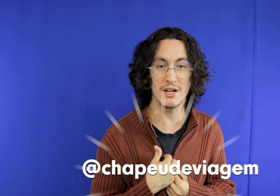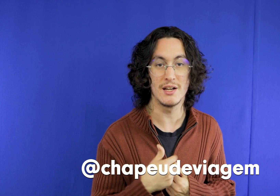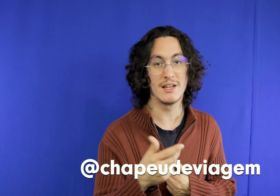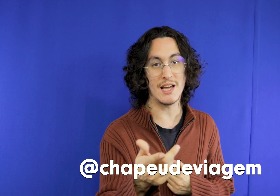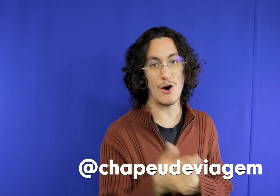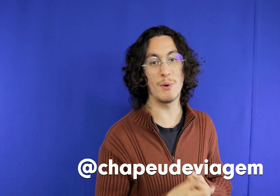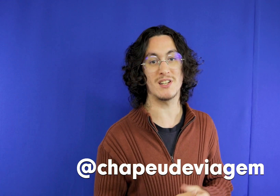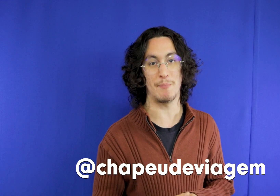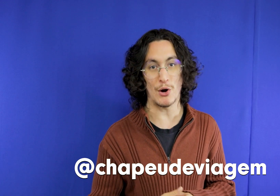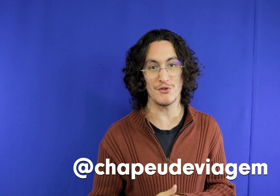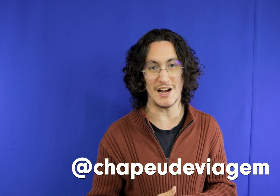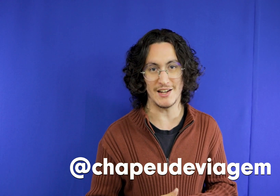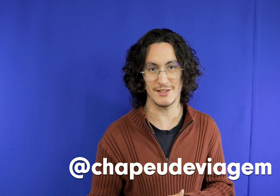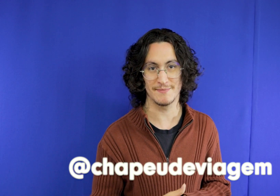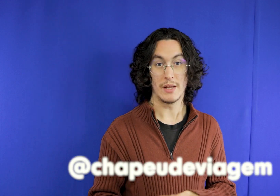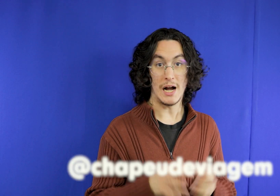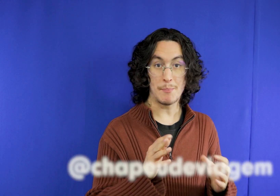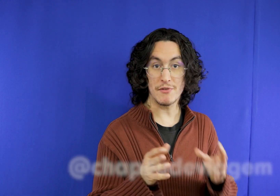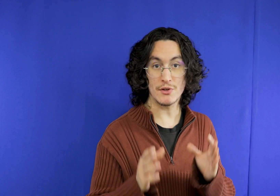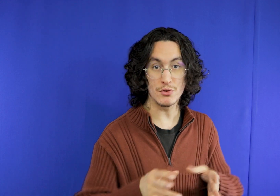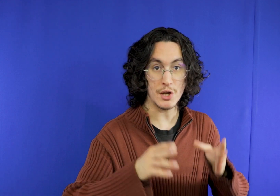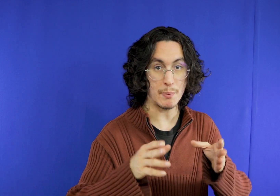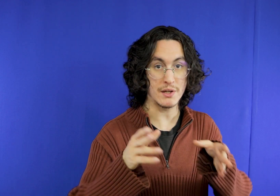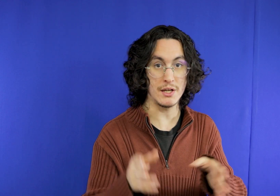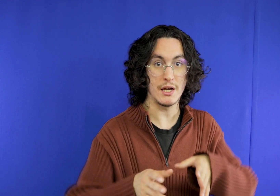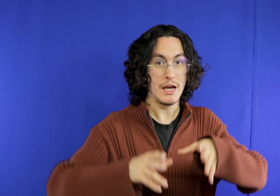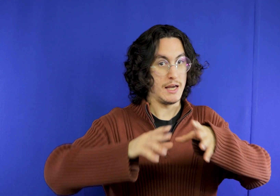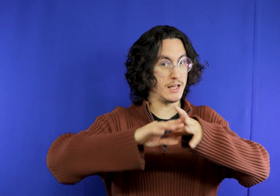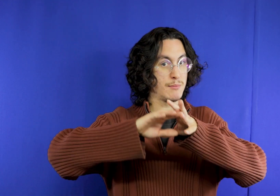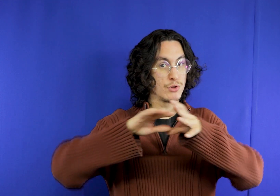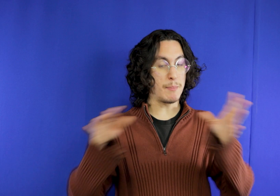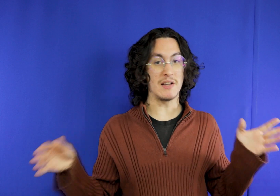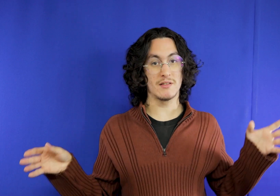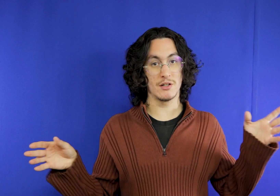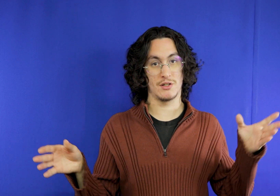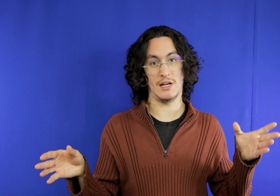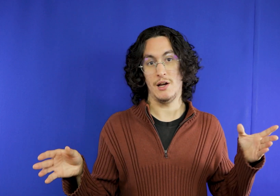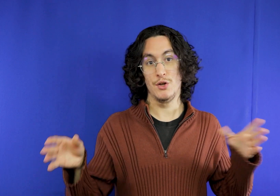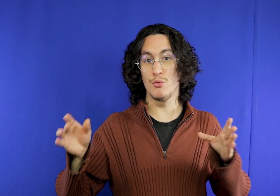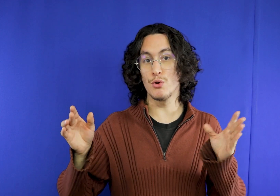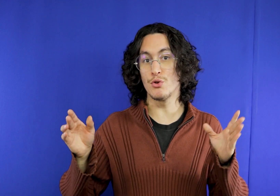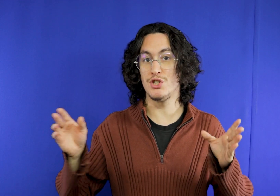our Instagram that the travel hat clothes the weather forecast here it changes a lot it's in a